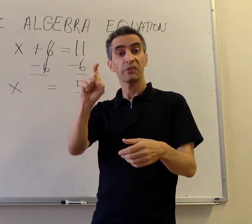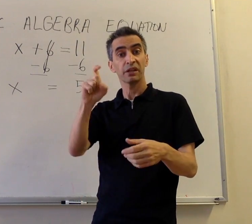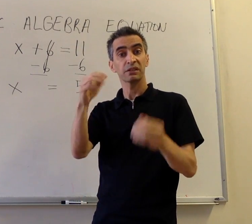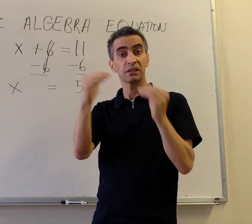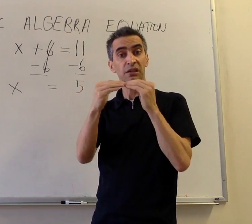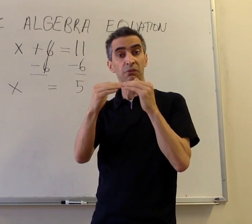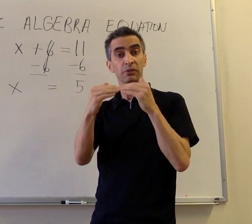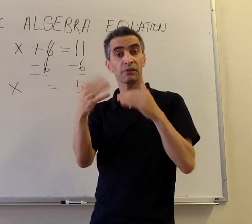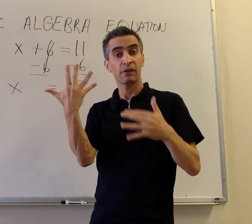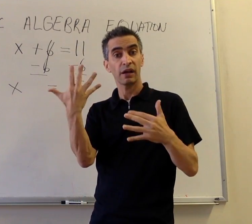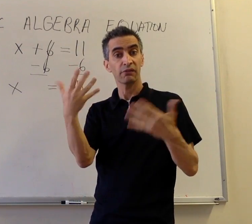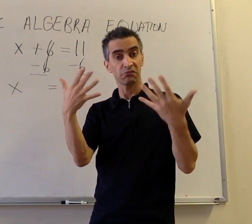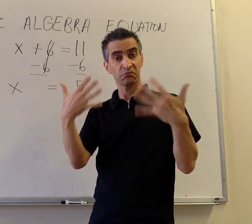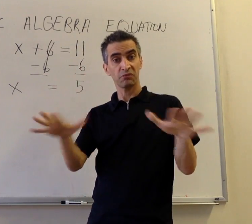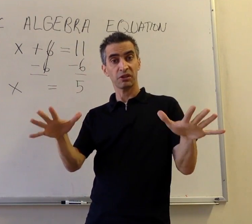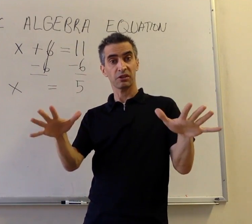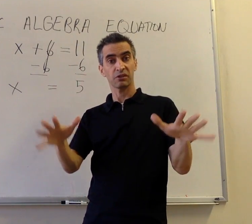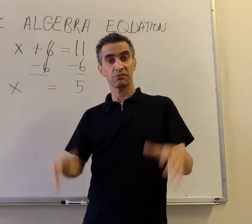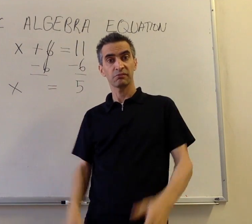Now x = 5 and we are done.